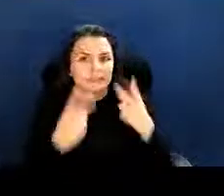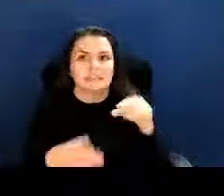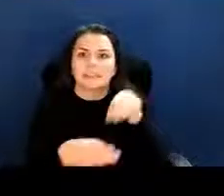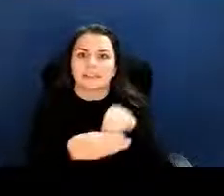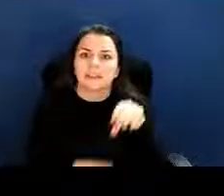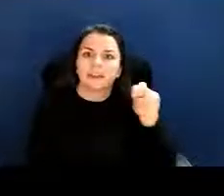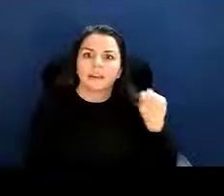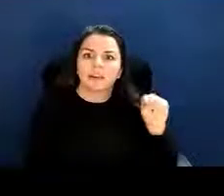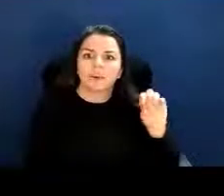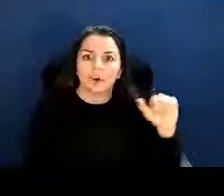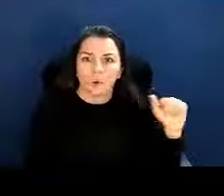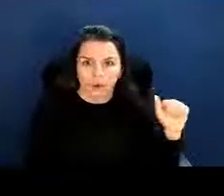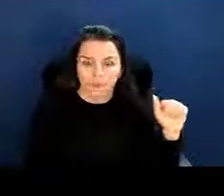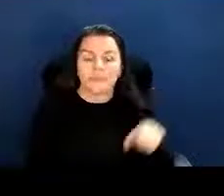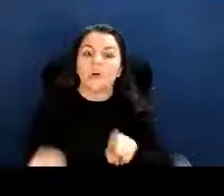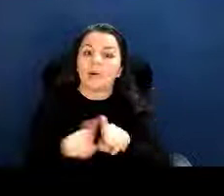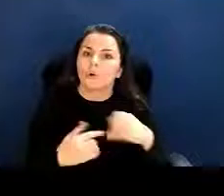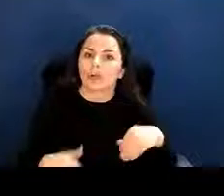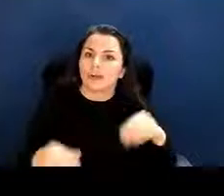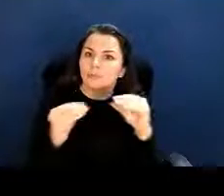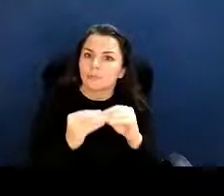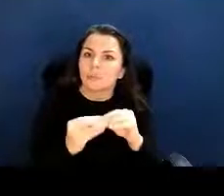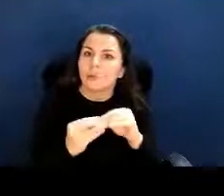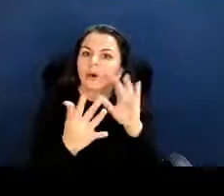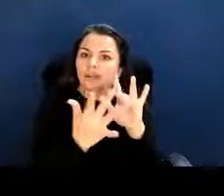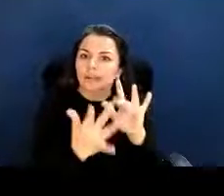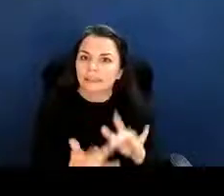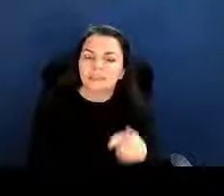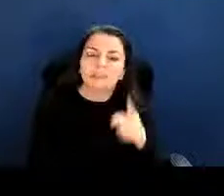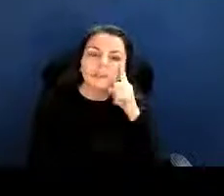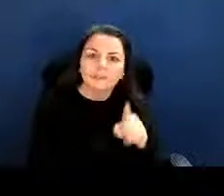There's also some links here for clinical research resources,